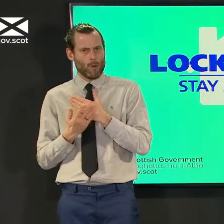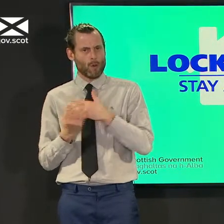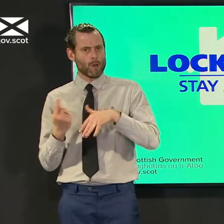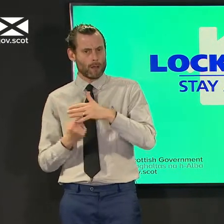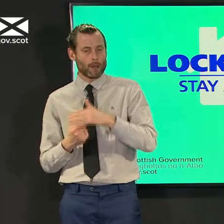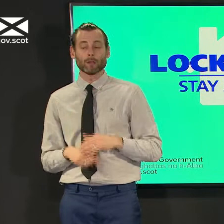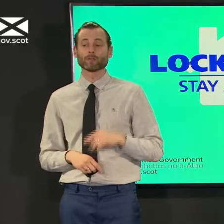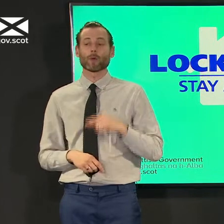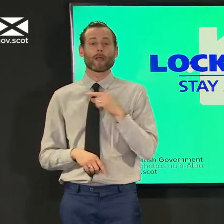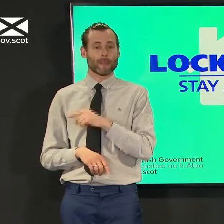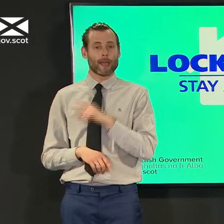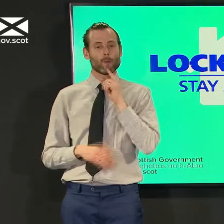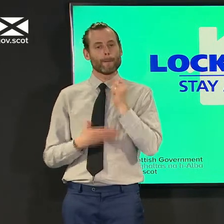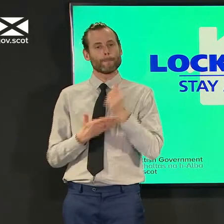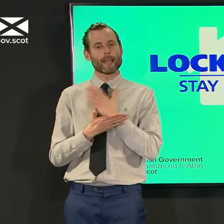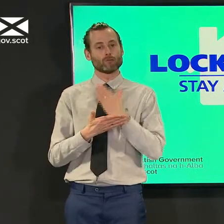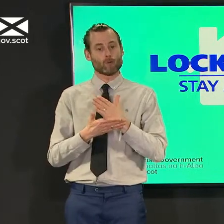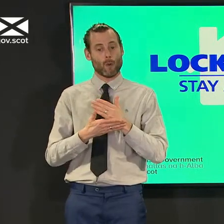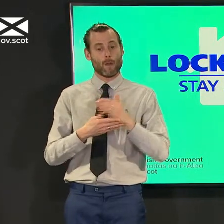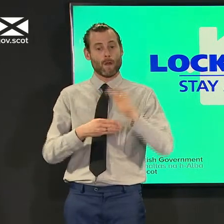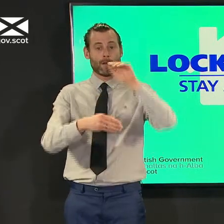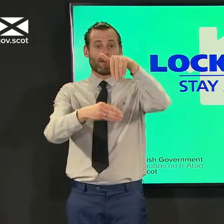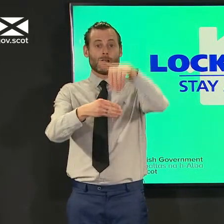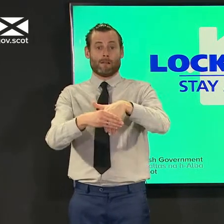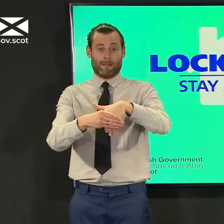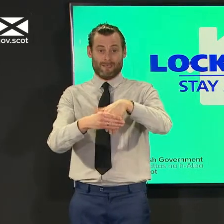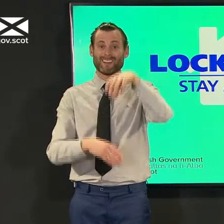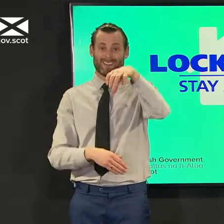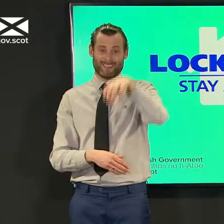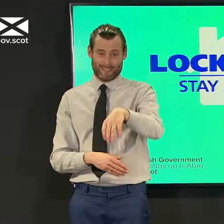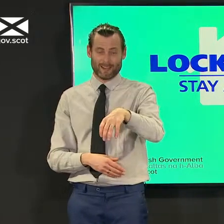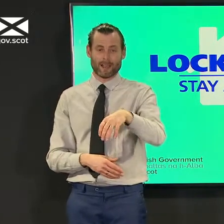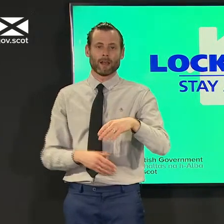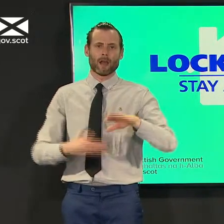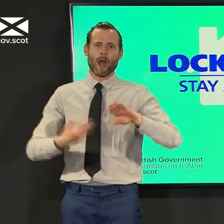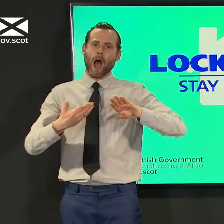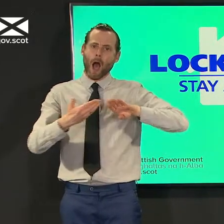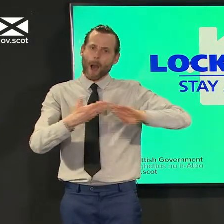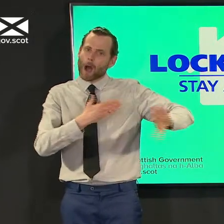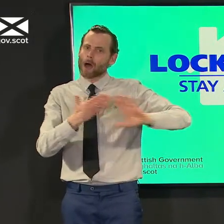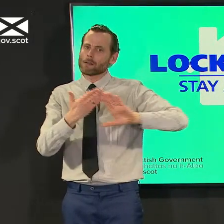sure that in polling stations uh that there is all that physical distancing uh there